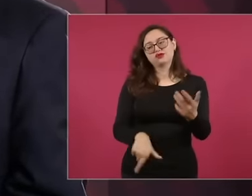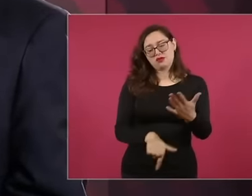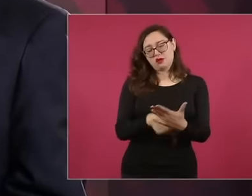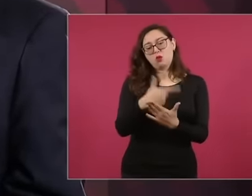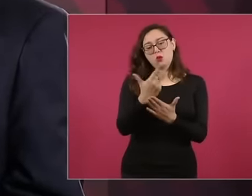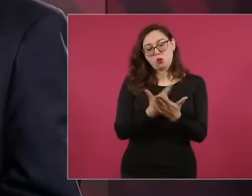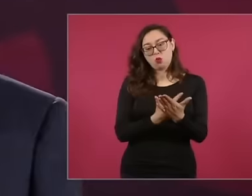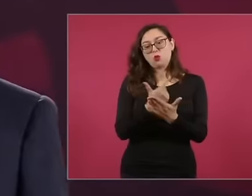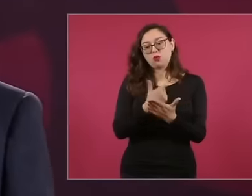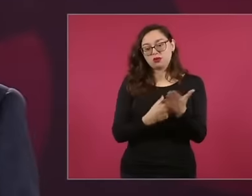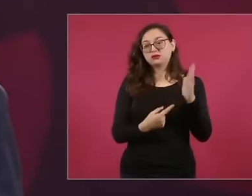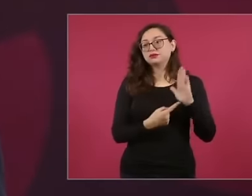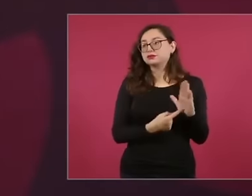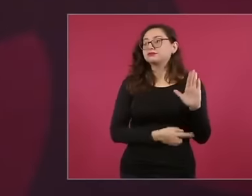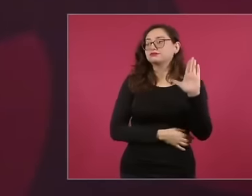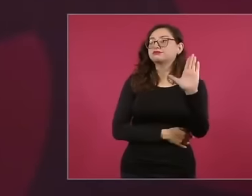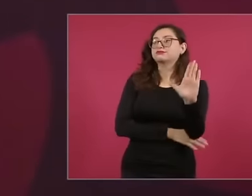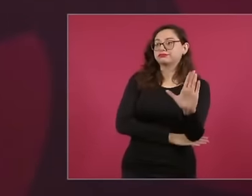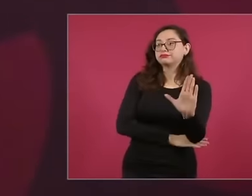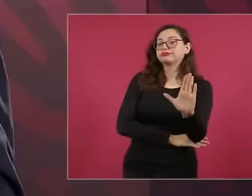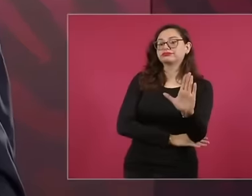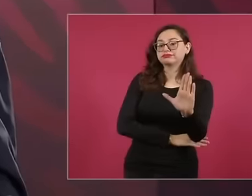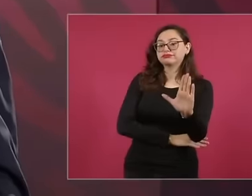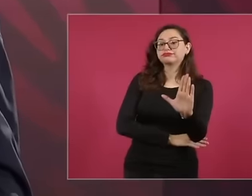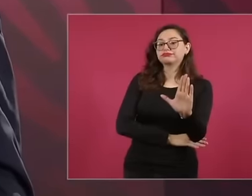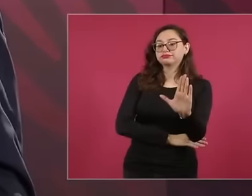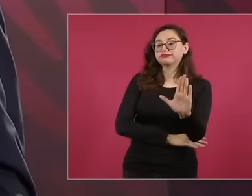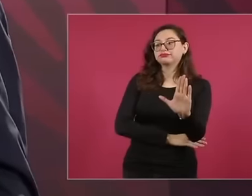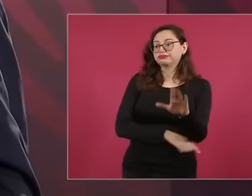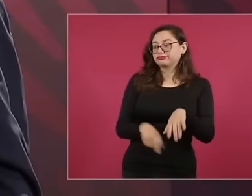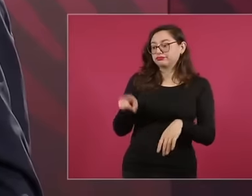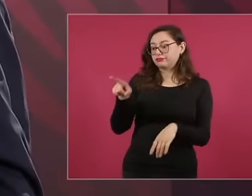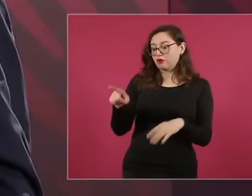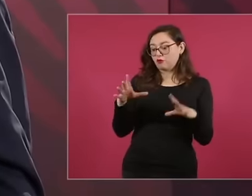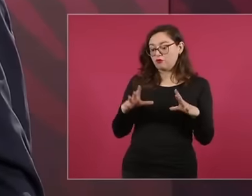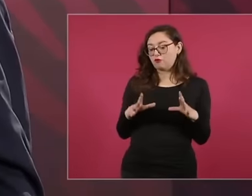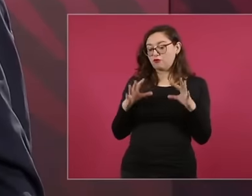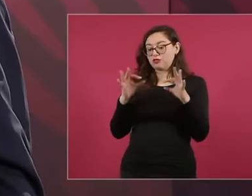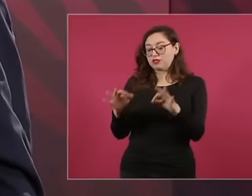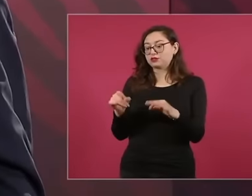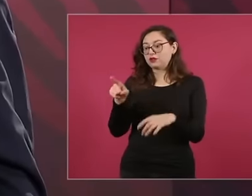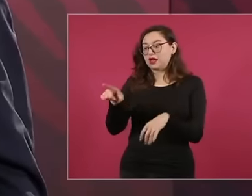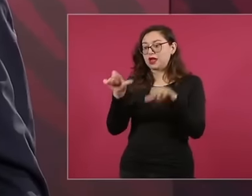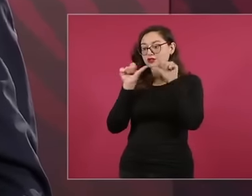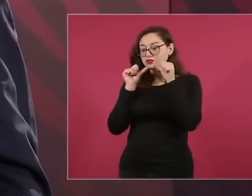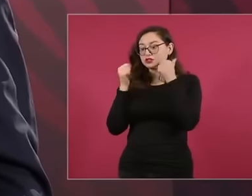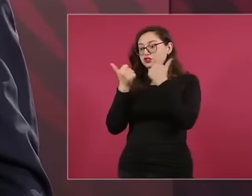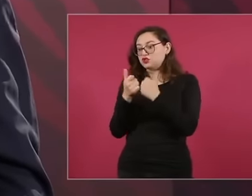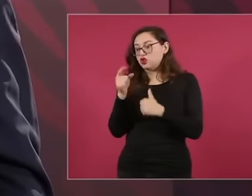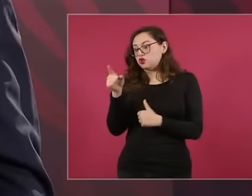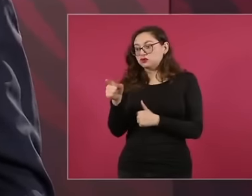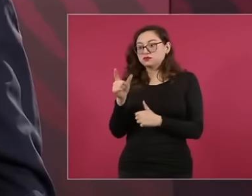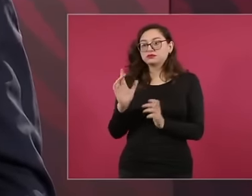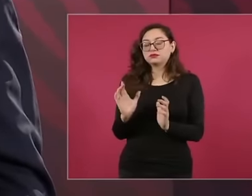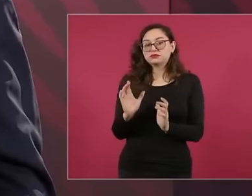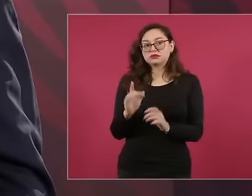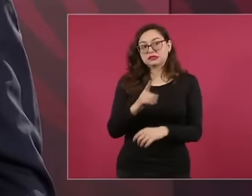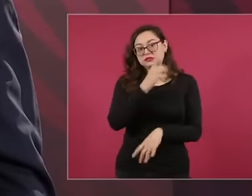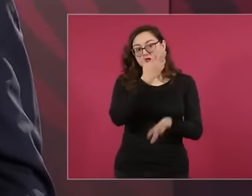a part of this foundation from the United States government